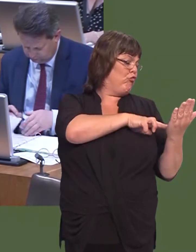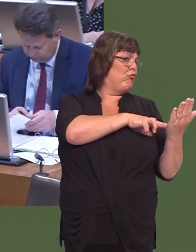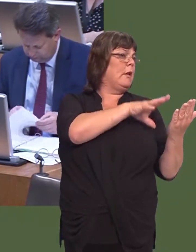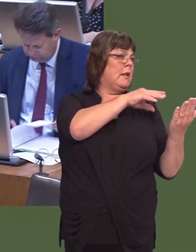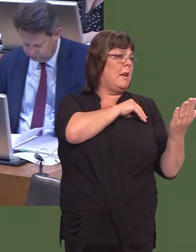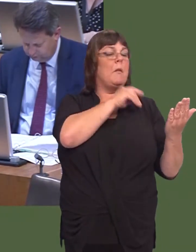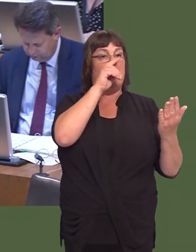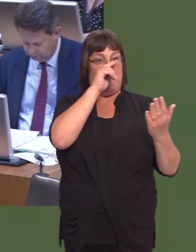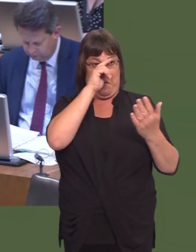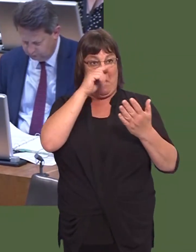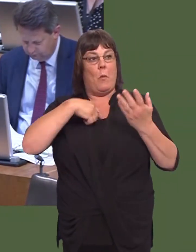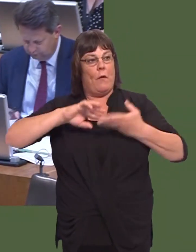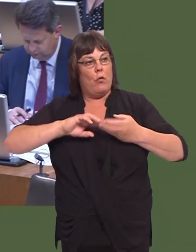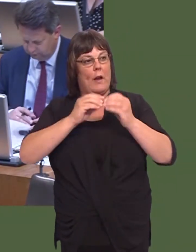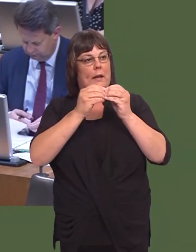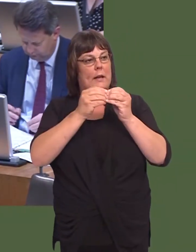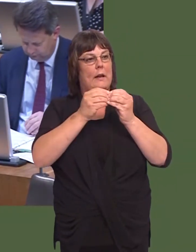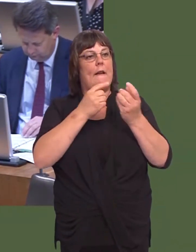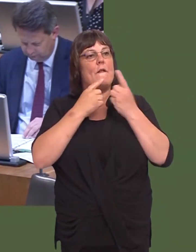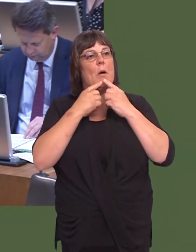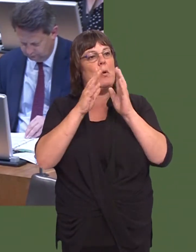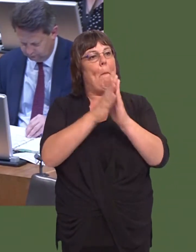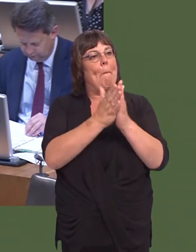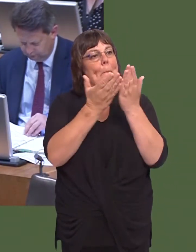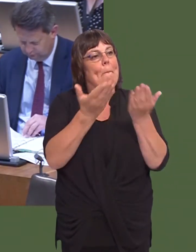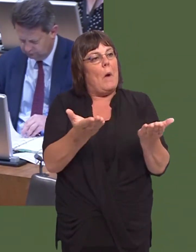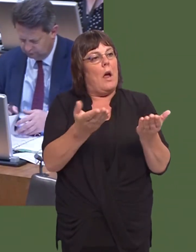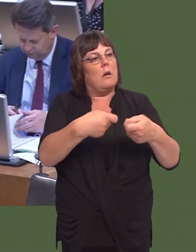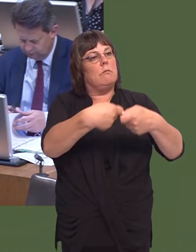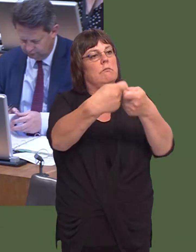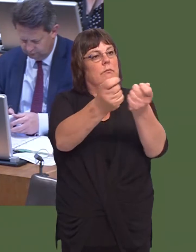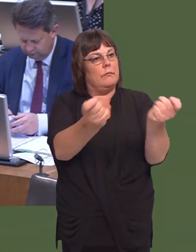dementia ac mae hwnnw wedi cael ei groesawu gan bobl proffesiynol sydd yn gweithio yn